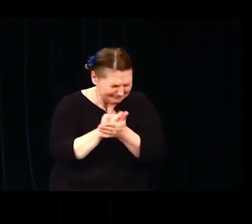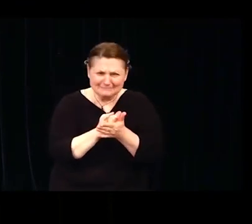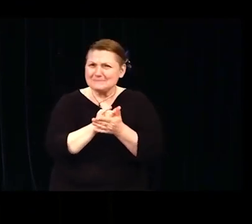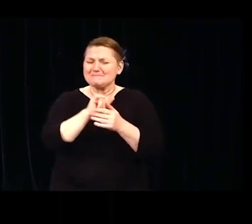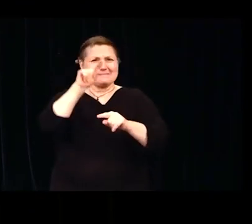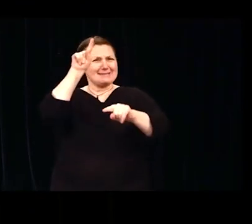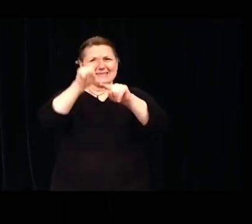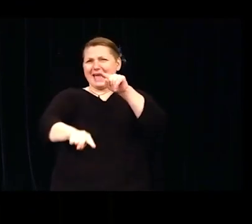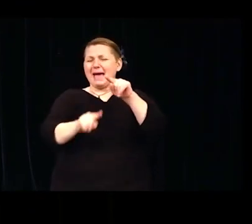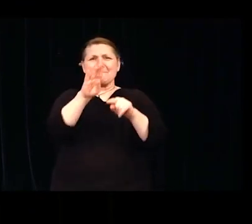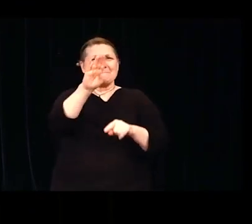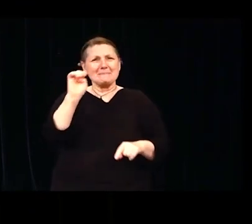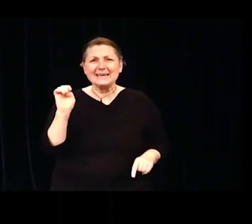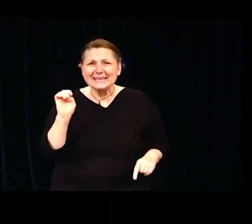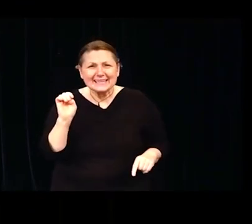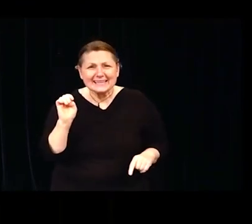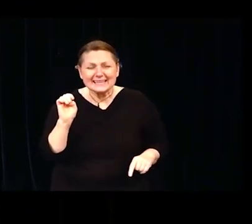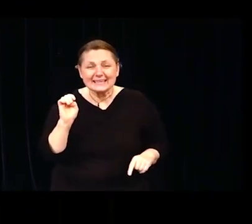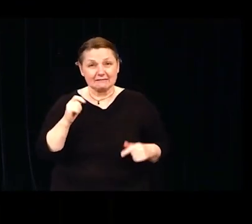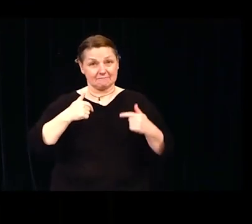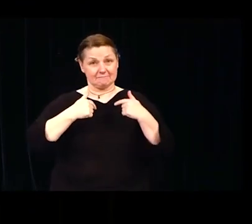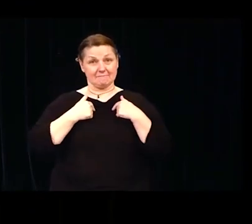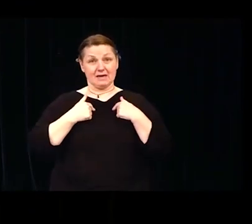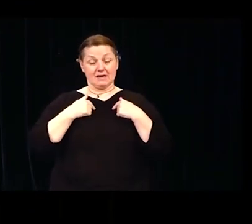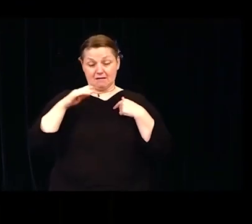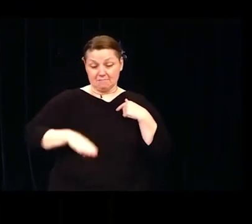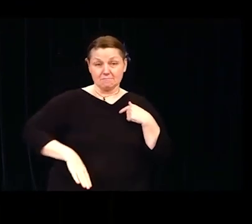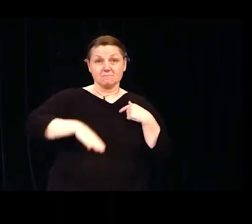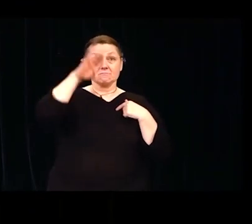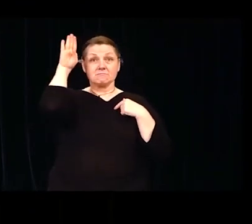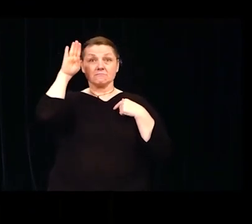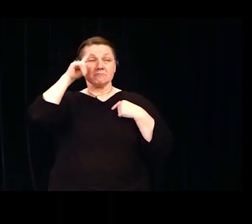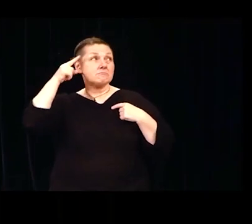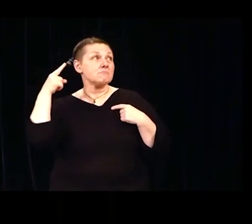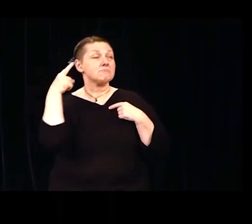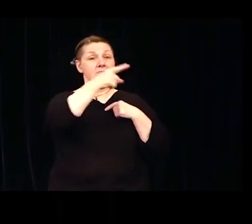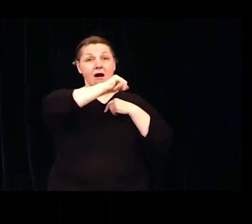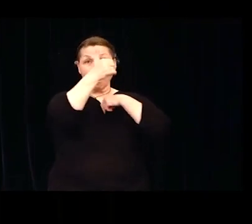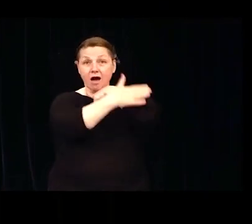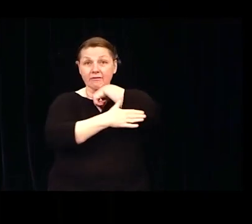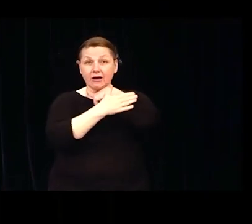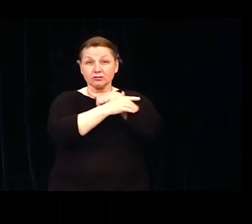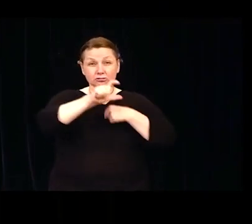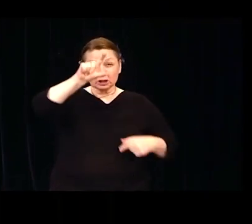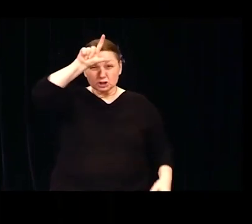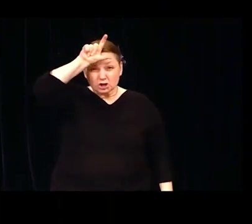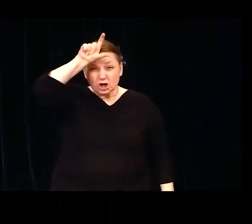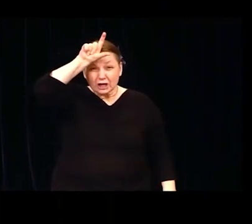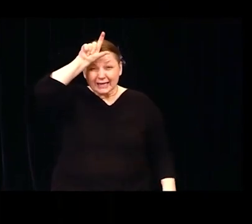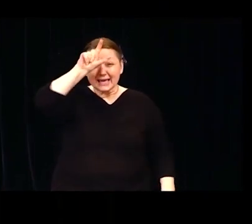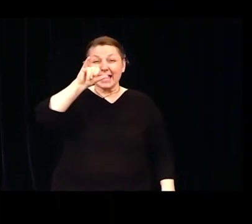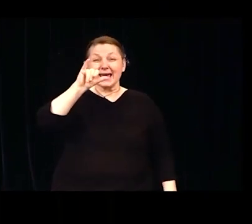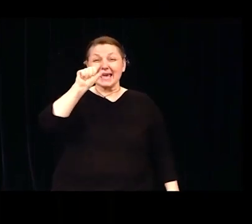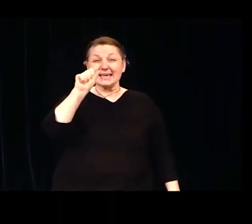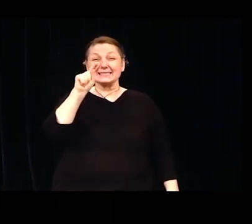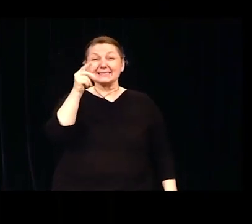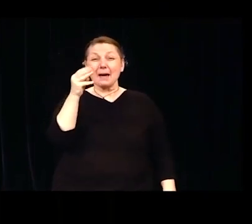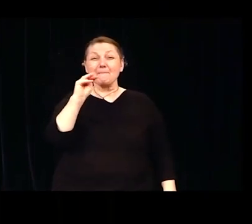Living in the slum of Istanbul, Turkey barely having the means for the next meal coming to America was a dream